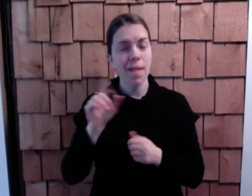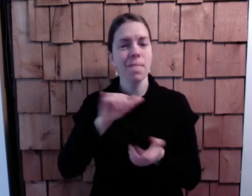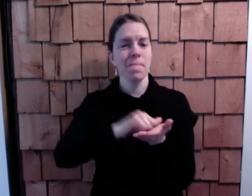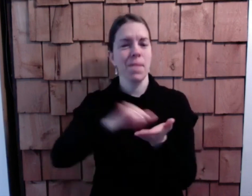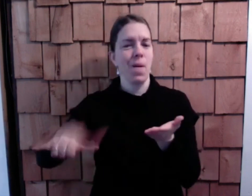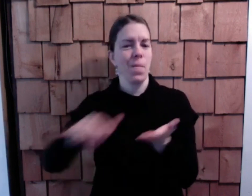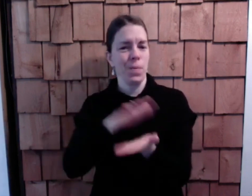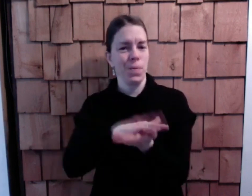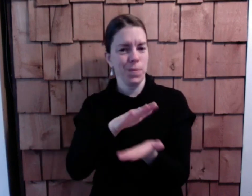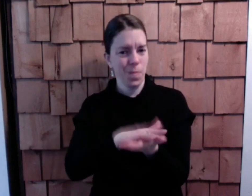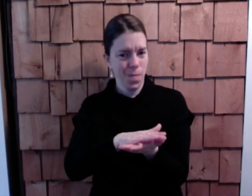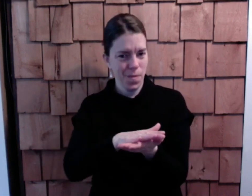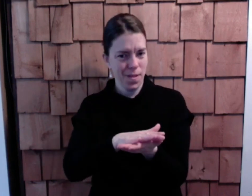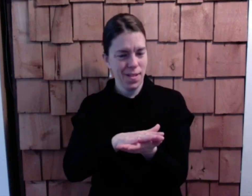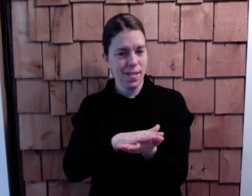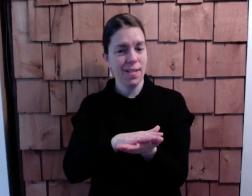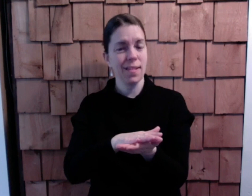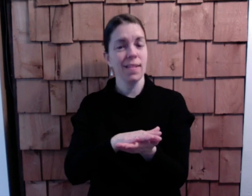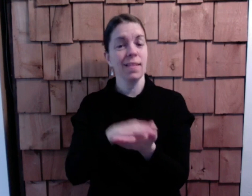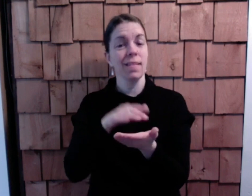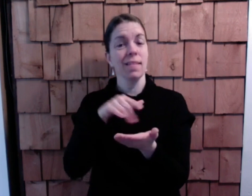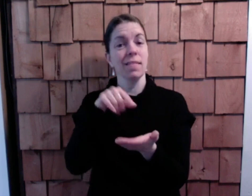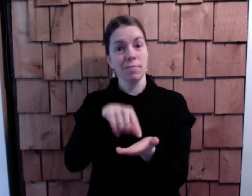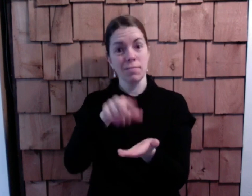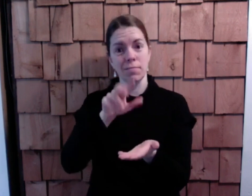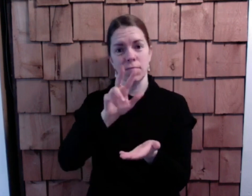The location is Mackay Center School -